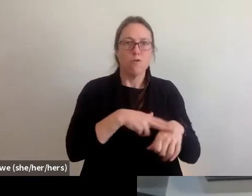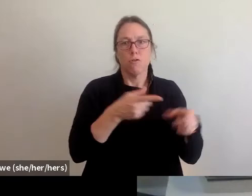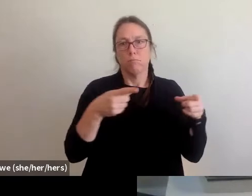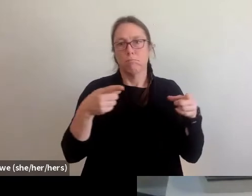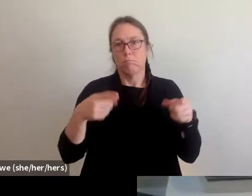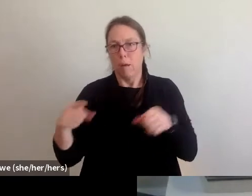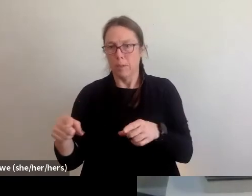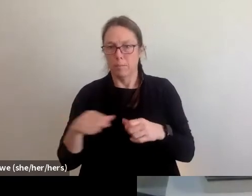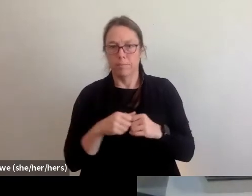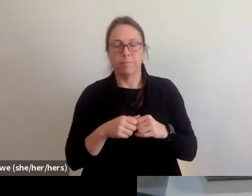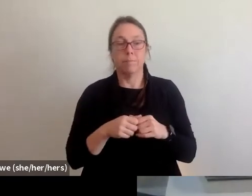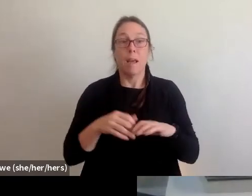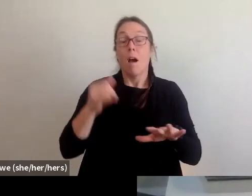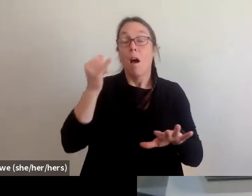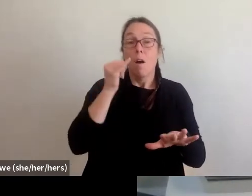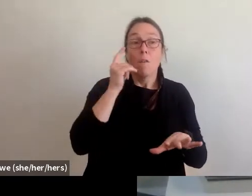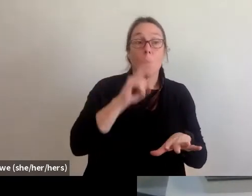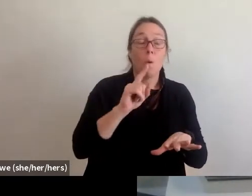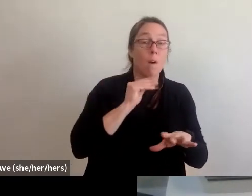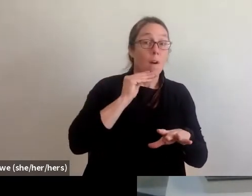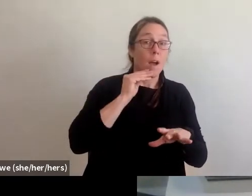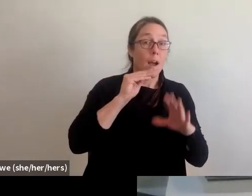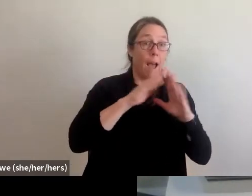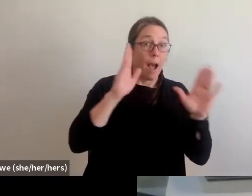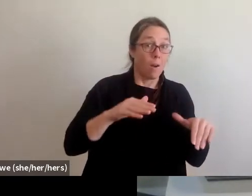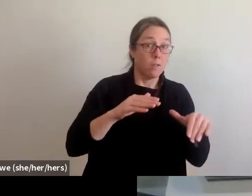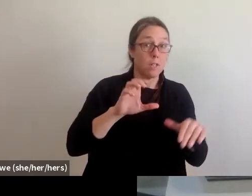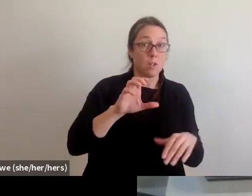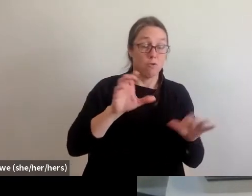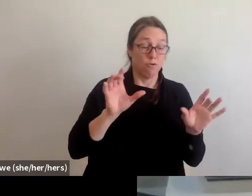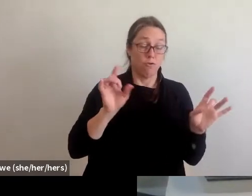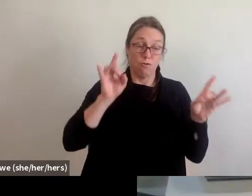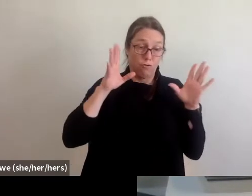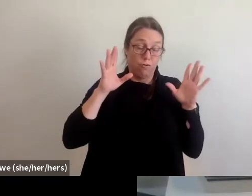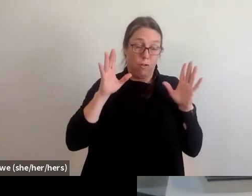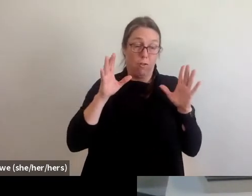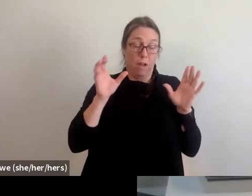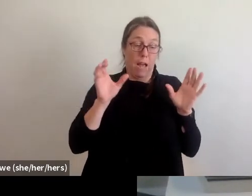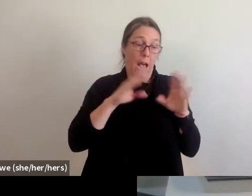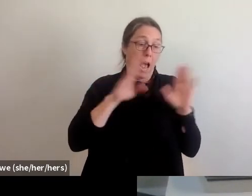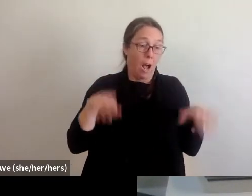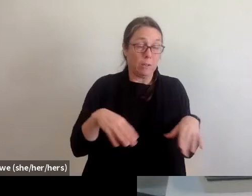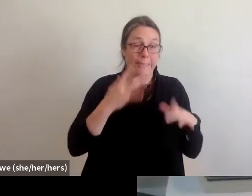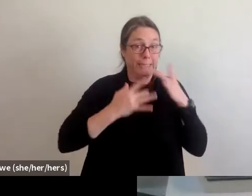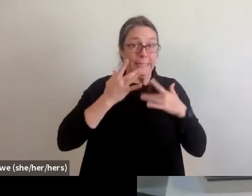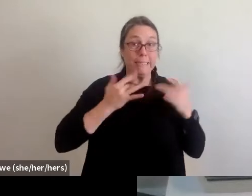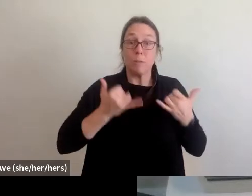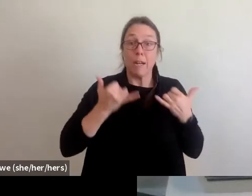when a disaster knocks out housing, whether it's rented housing or own owned outright